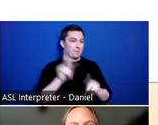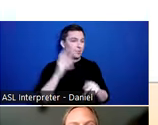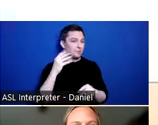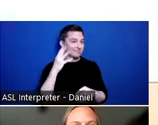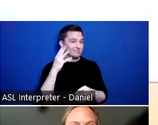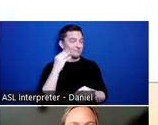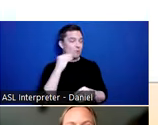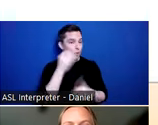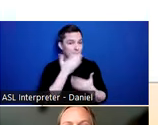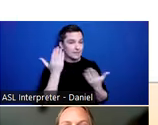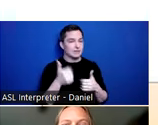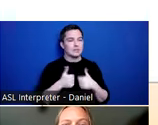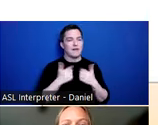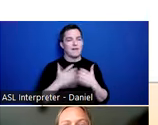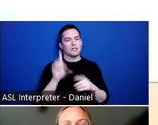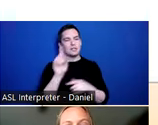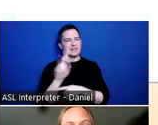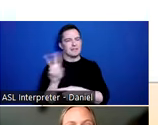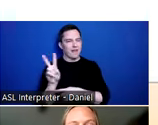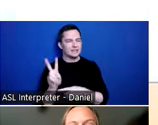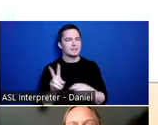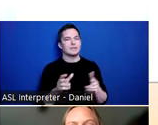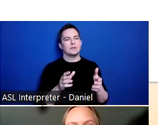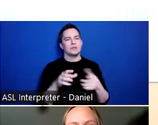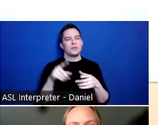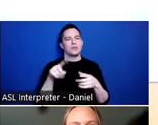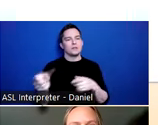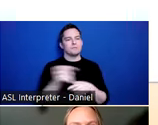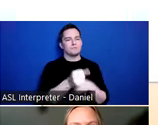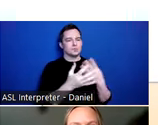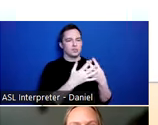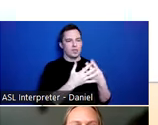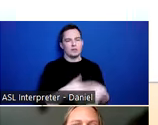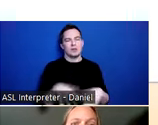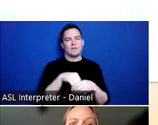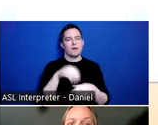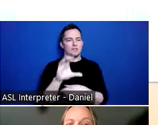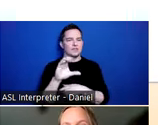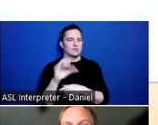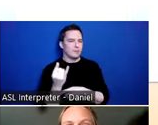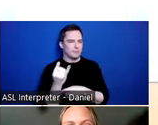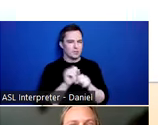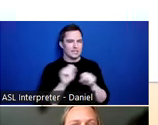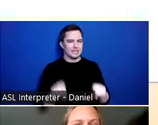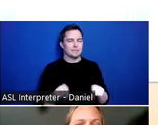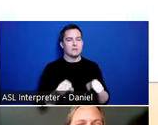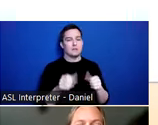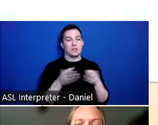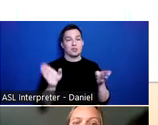survivors of domestic violence, those who have been incarcerated or engaged with the criminal justice system, in general adults living in poverty,